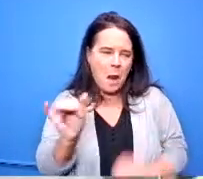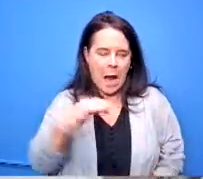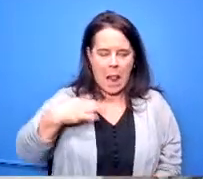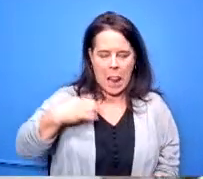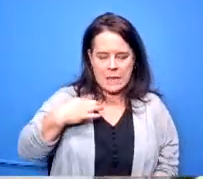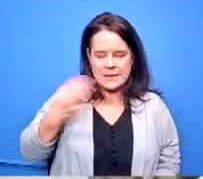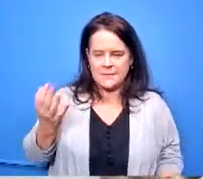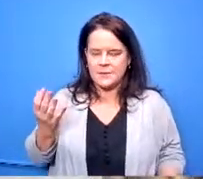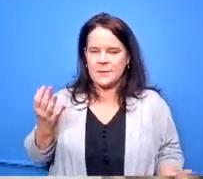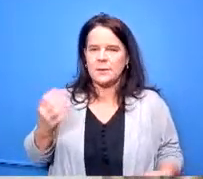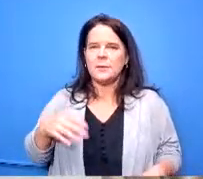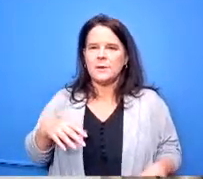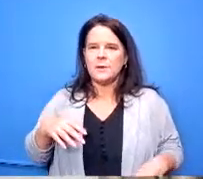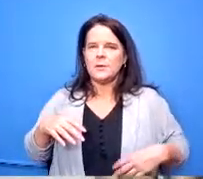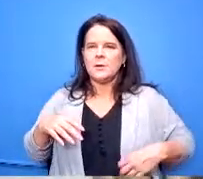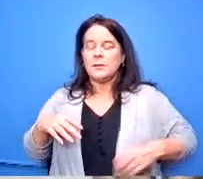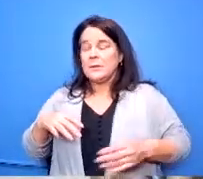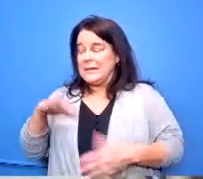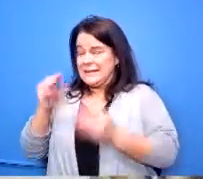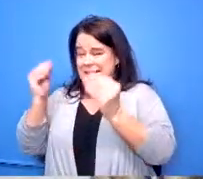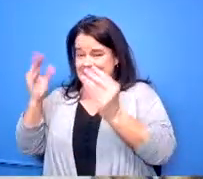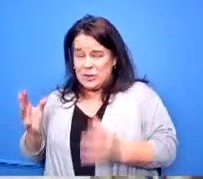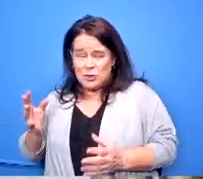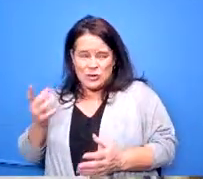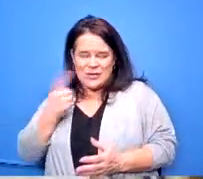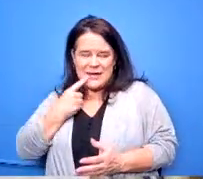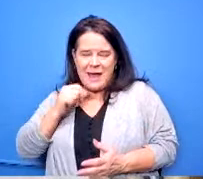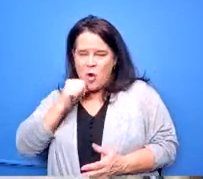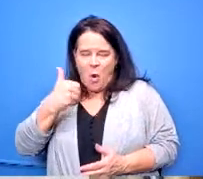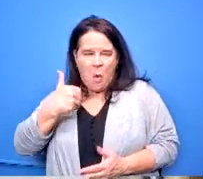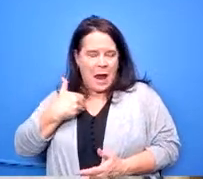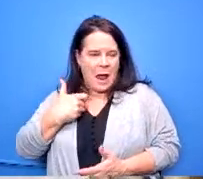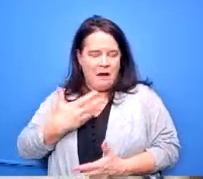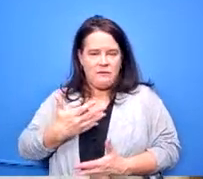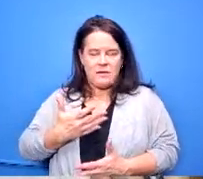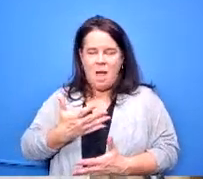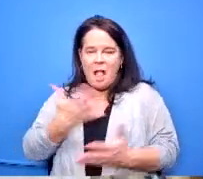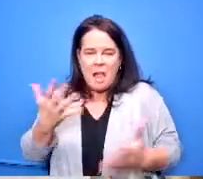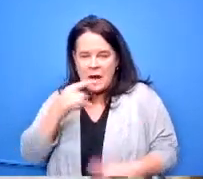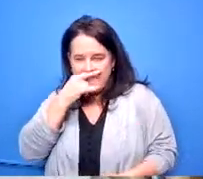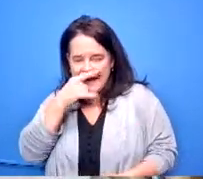cohort of kids because it's an elective so they they bring them in and out so because we wanted